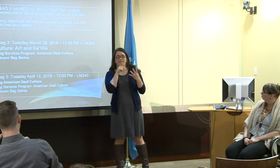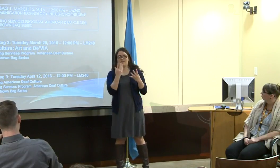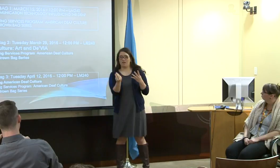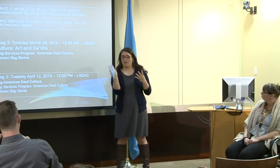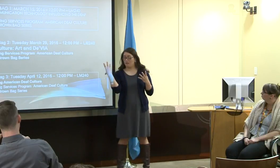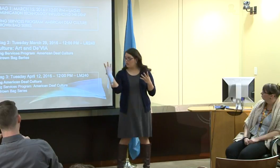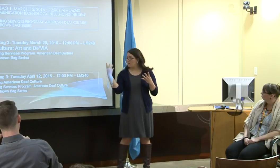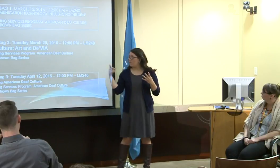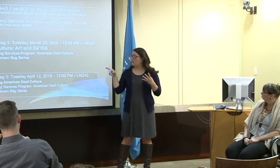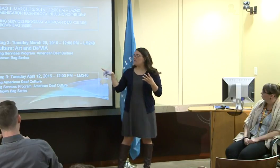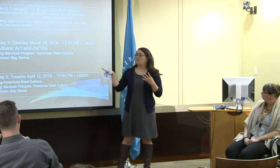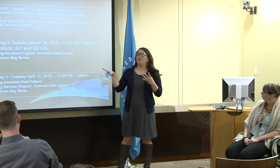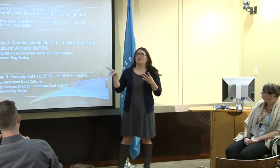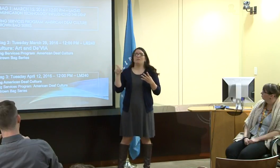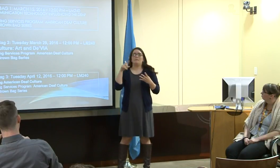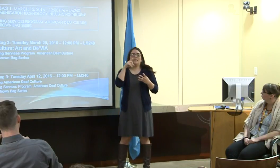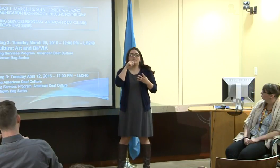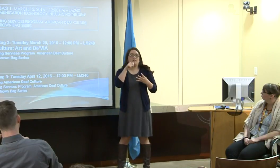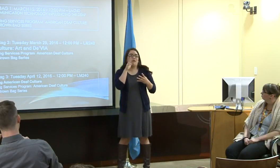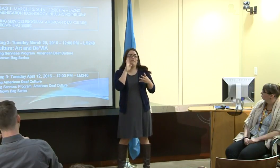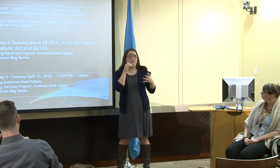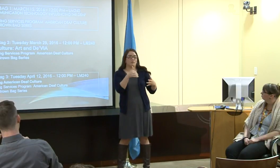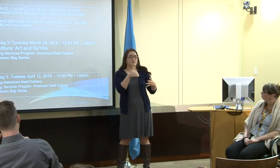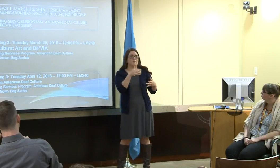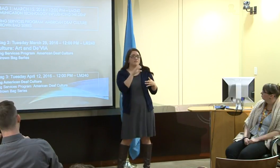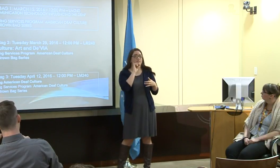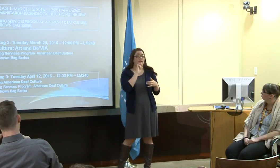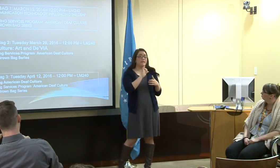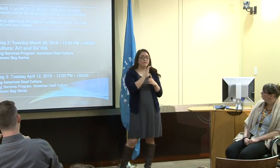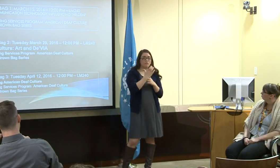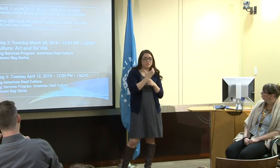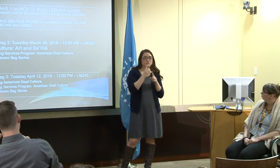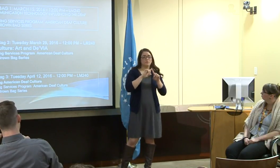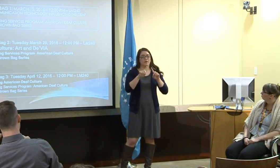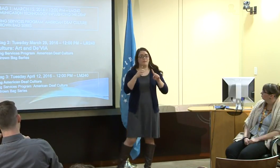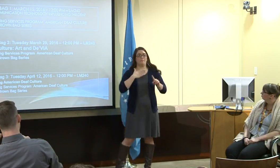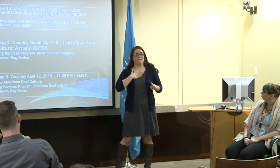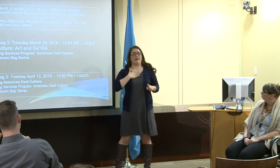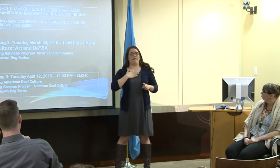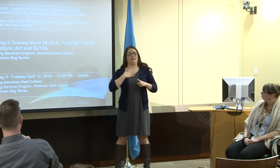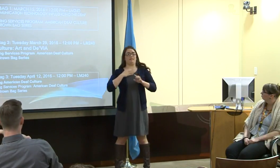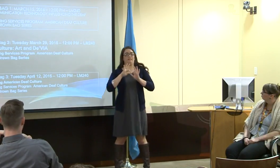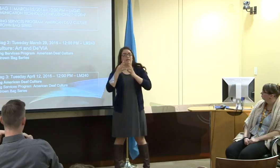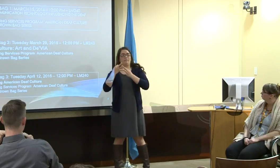There is a fourth one, and it's not listed. It's different than deaf culture.